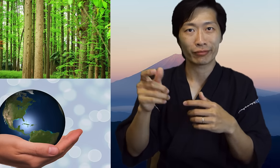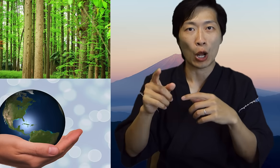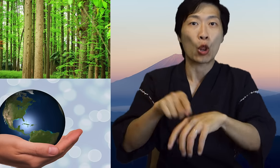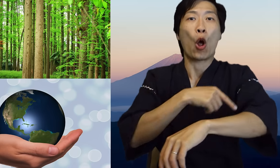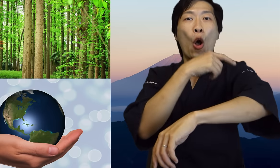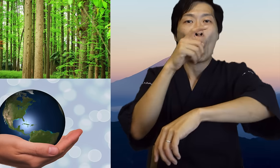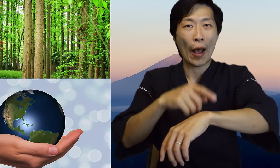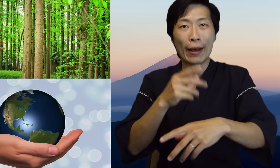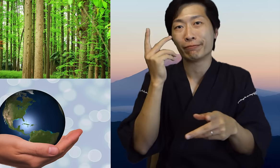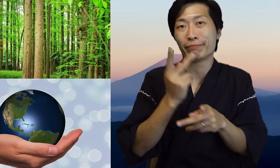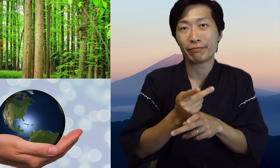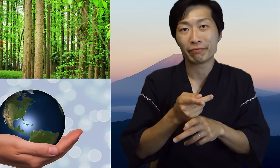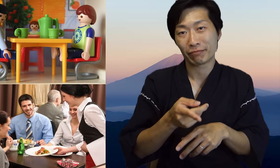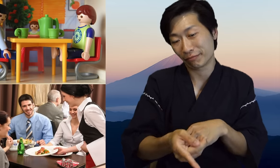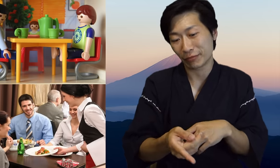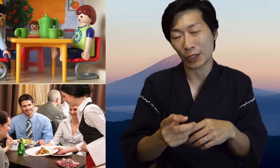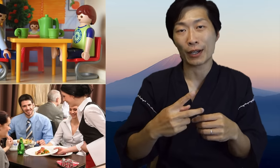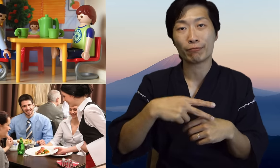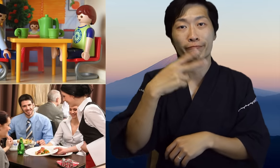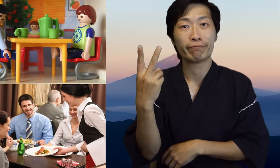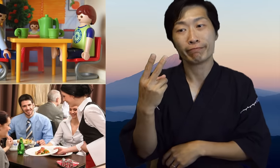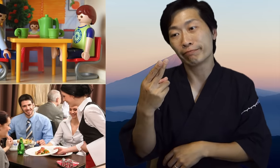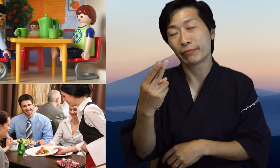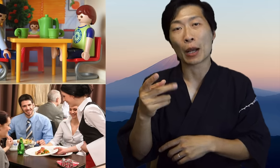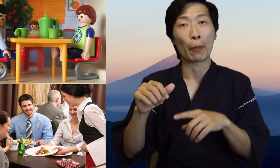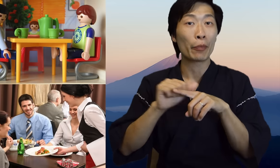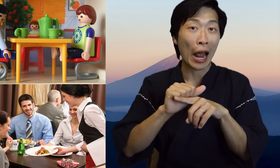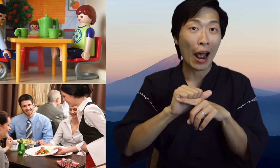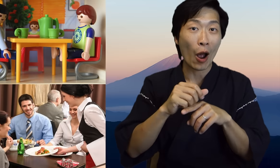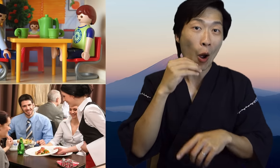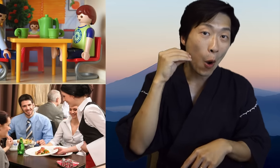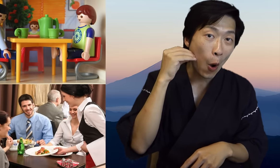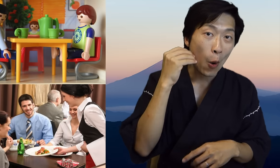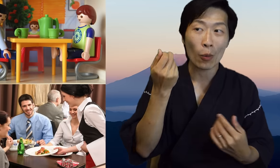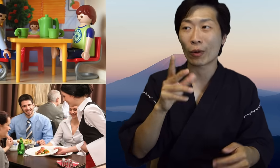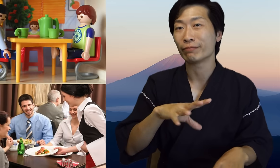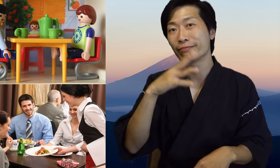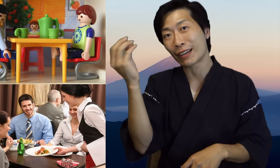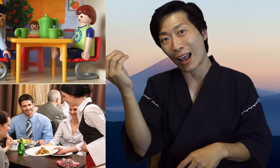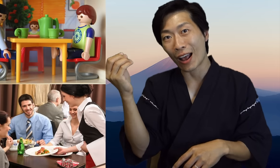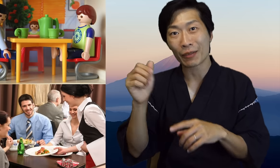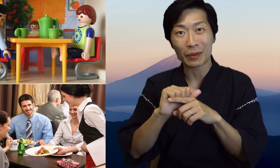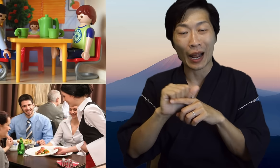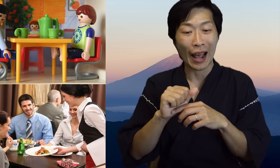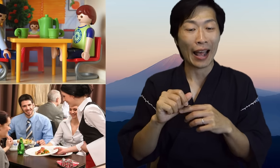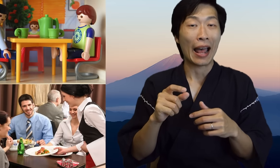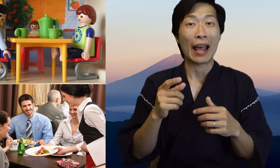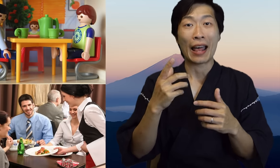can be used for a long time. You can practice at home or outside at work and